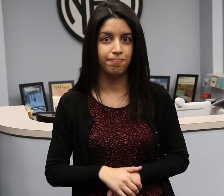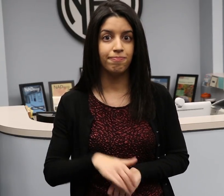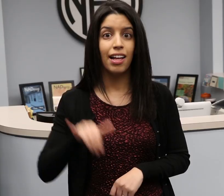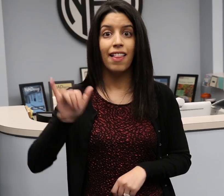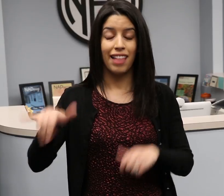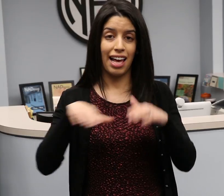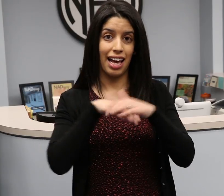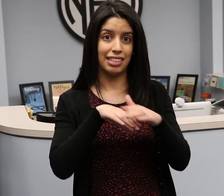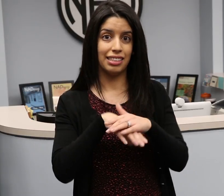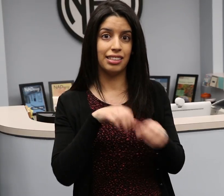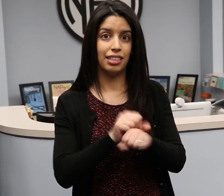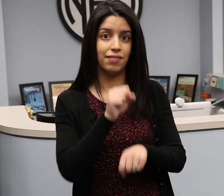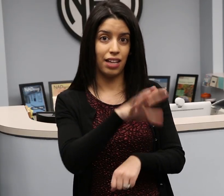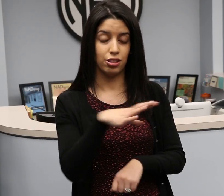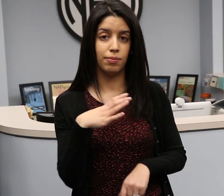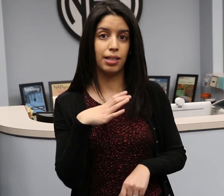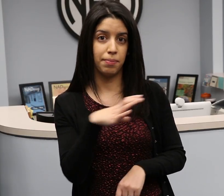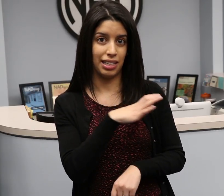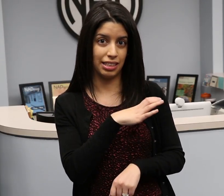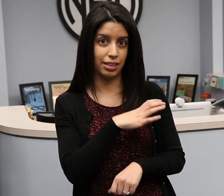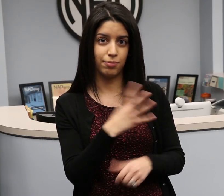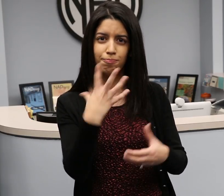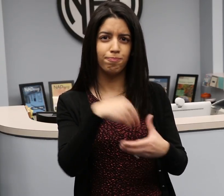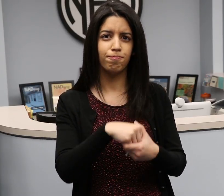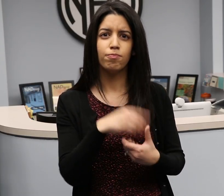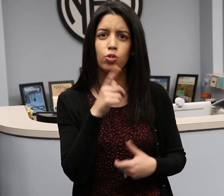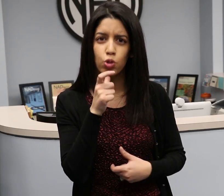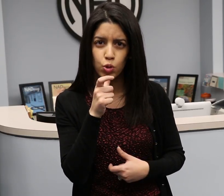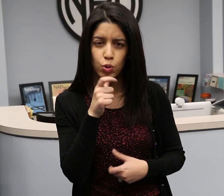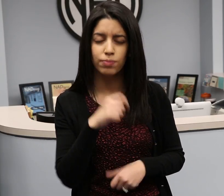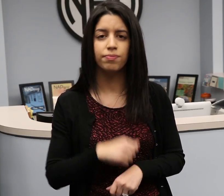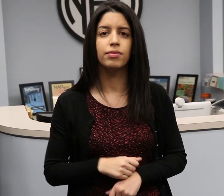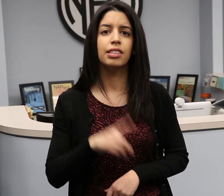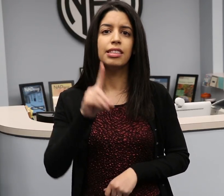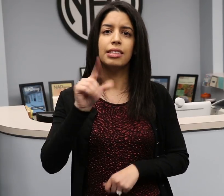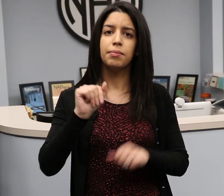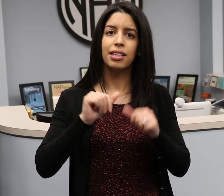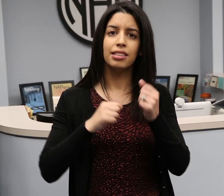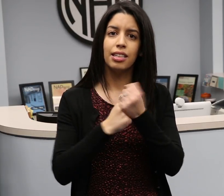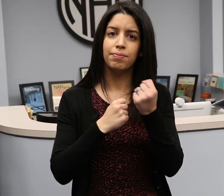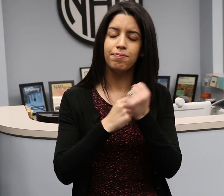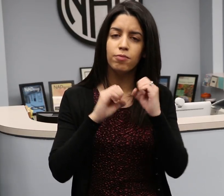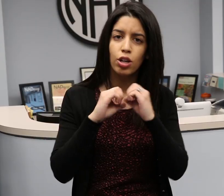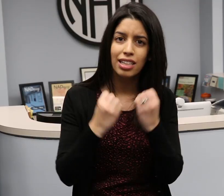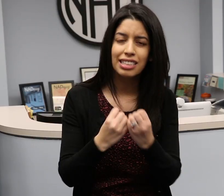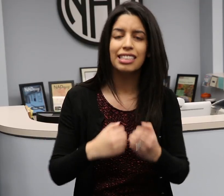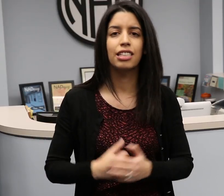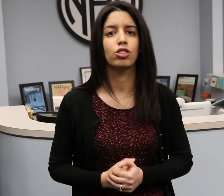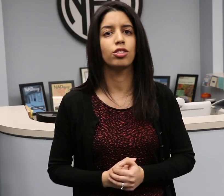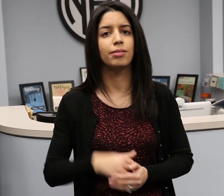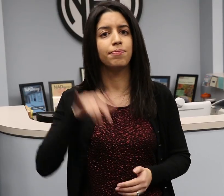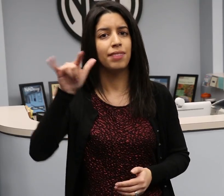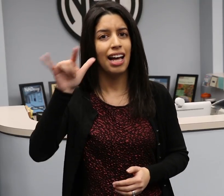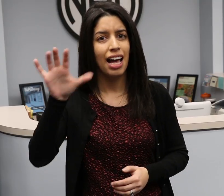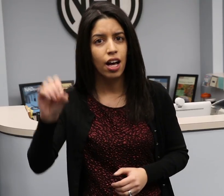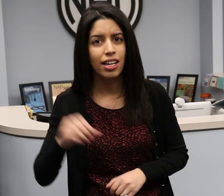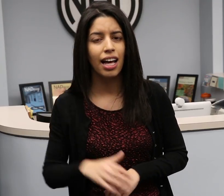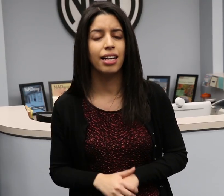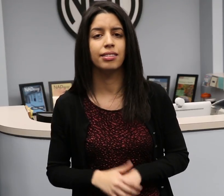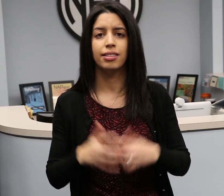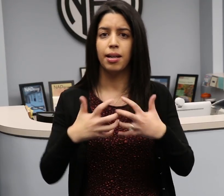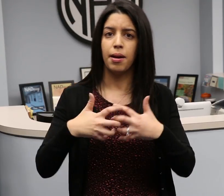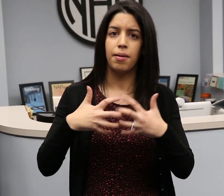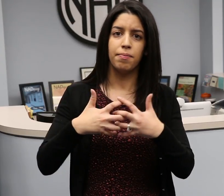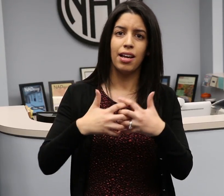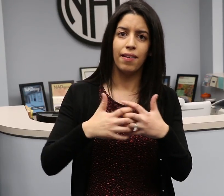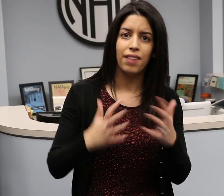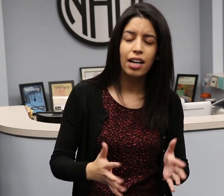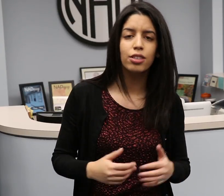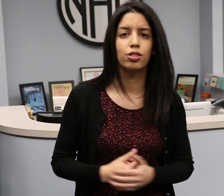This ACCESS Advisory Committee included disability advocacy organizations, airlines, aircraft manufacturers,